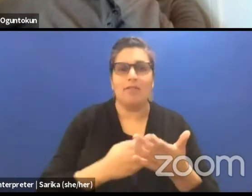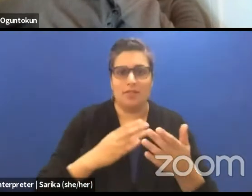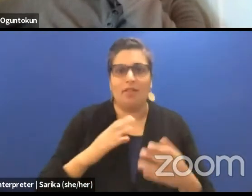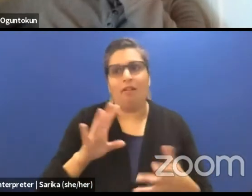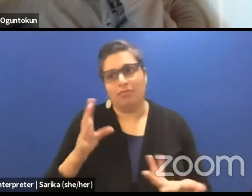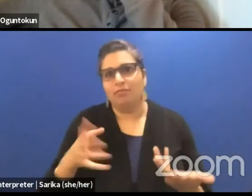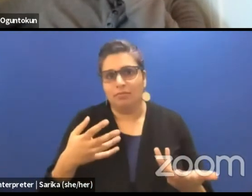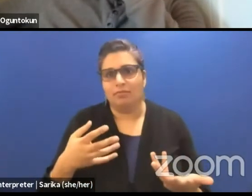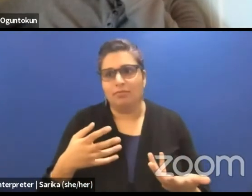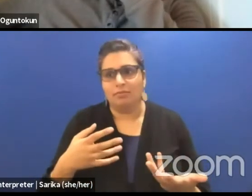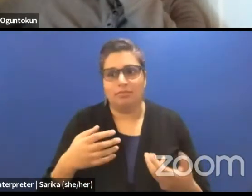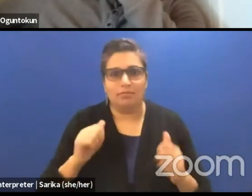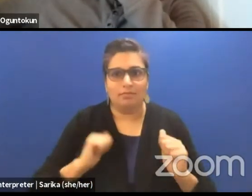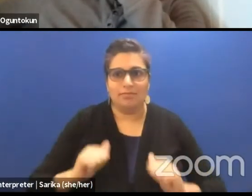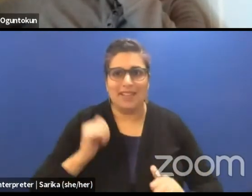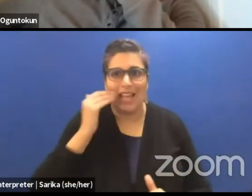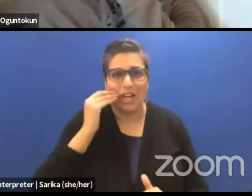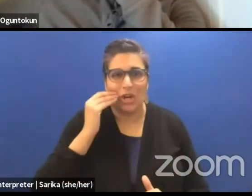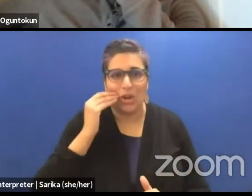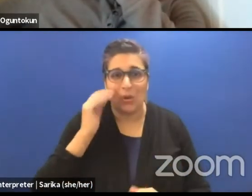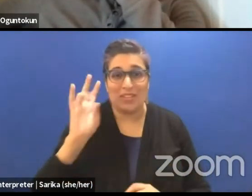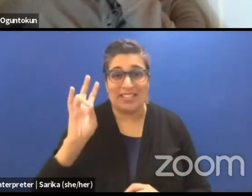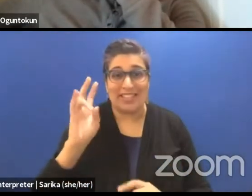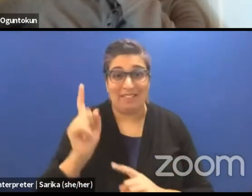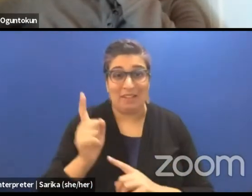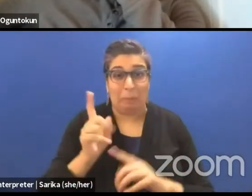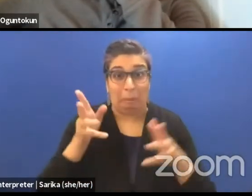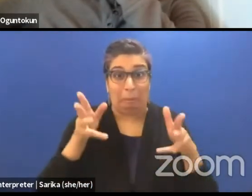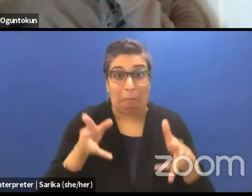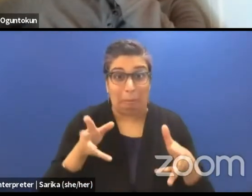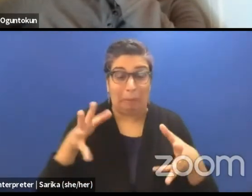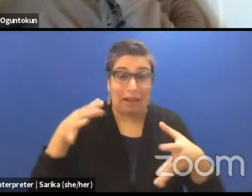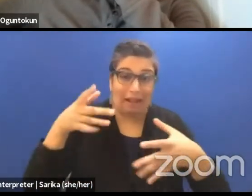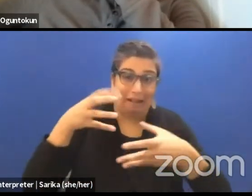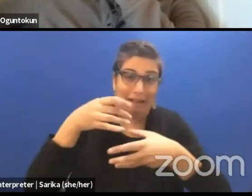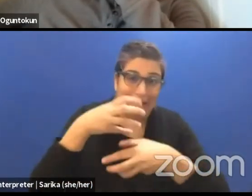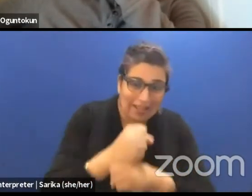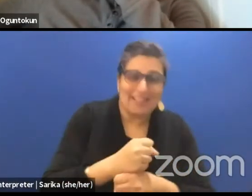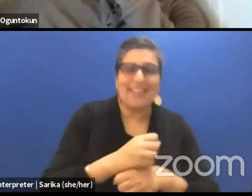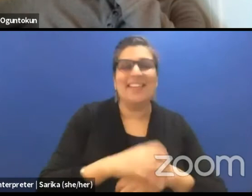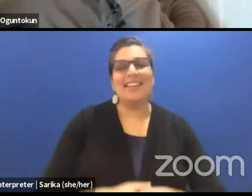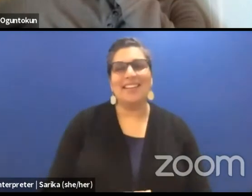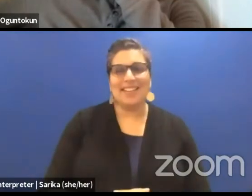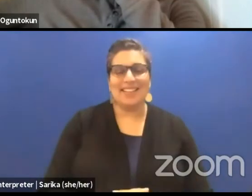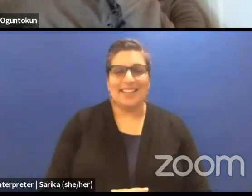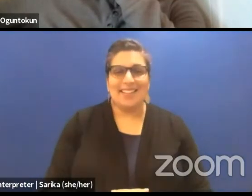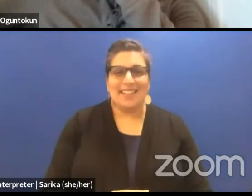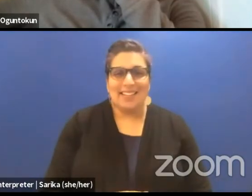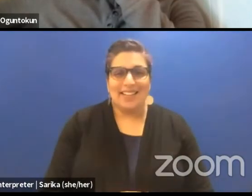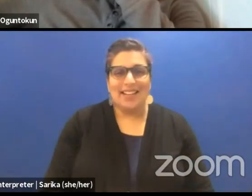I know we have just seven more minutes to bringing this to an end. I would love to give the three of you